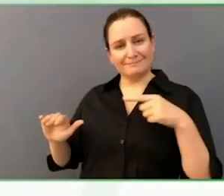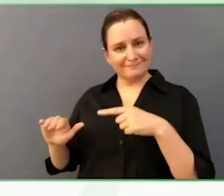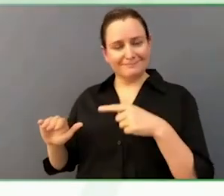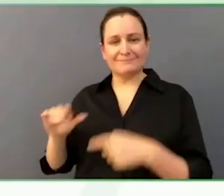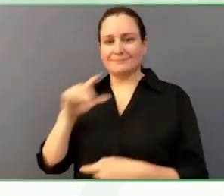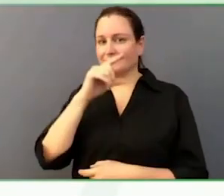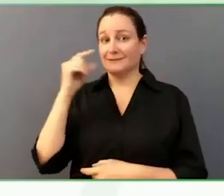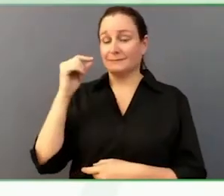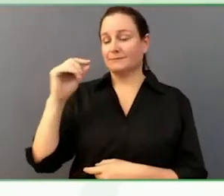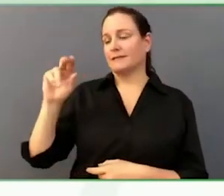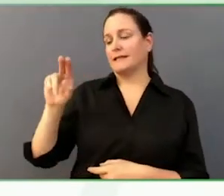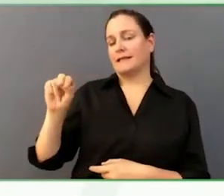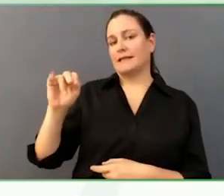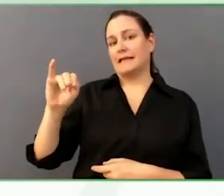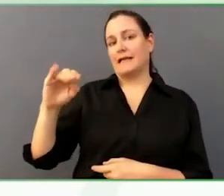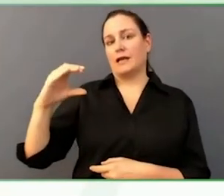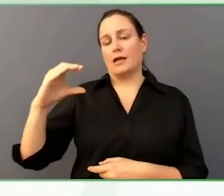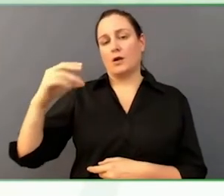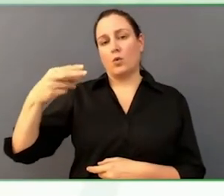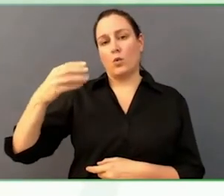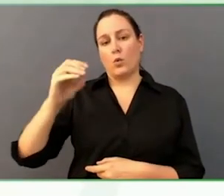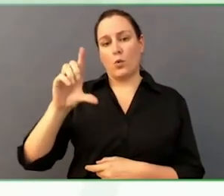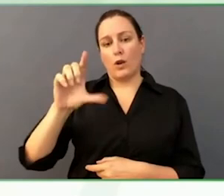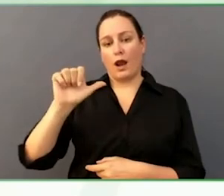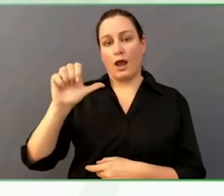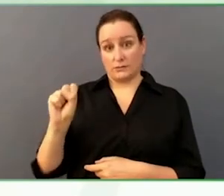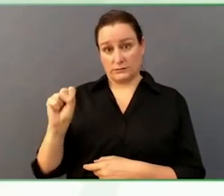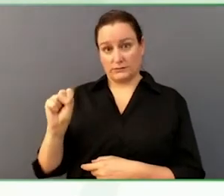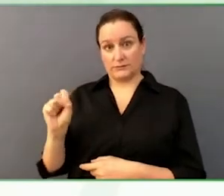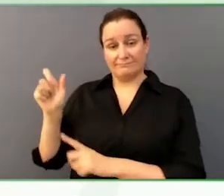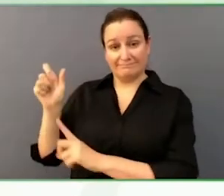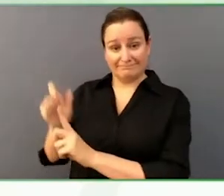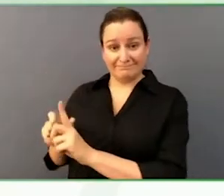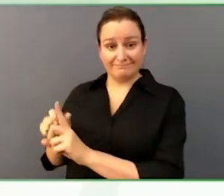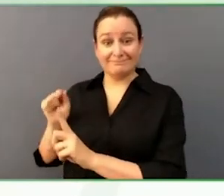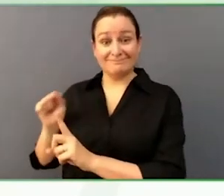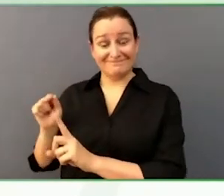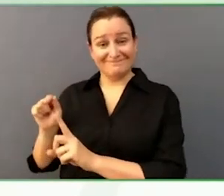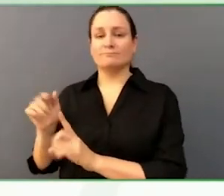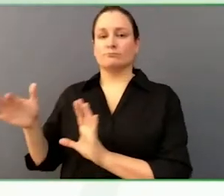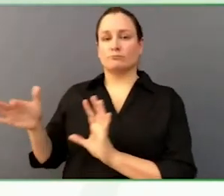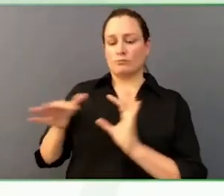Nicholas lives with us for 23 years and what I will describe as a